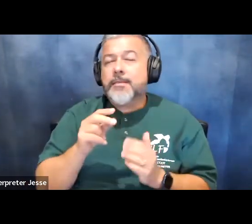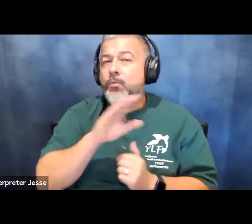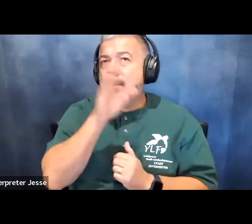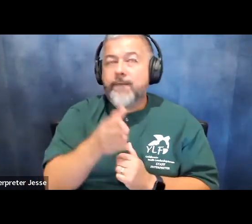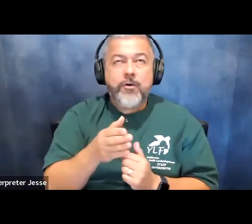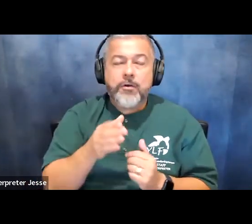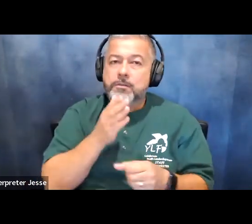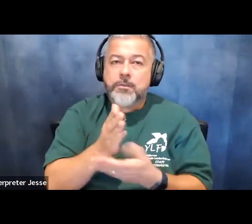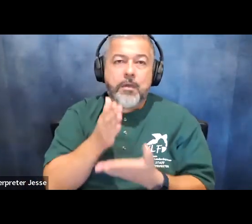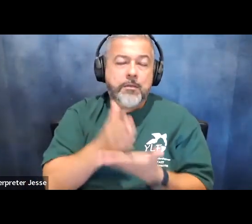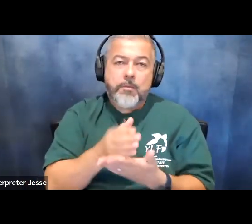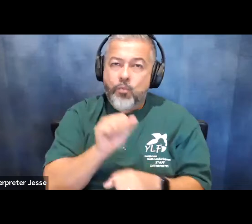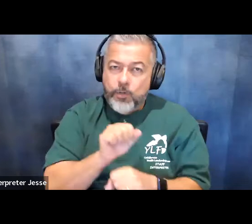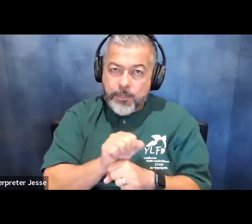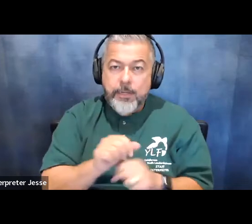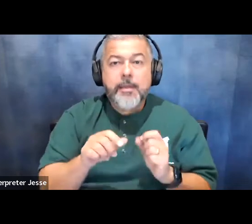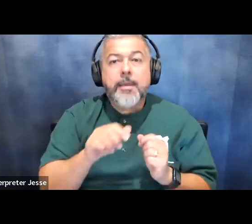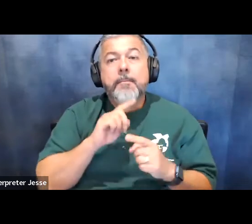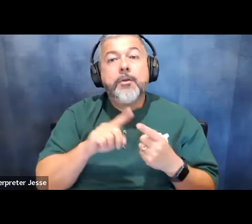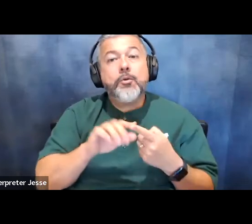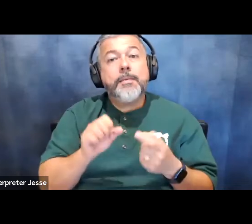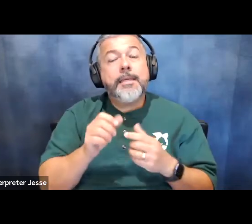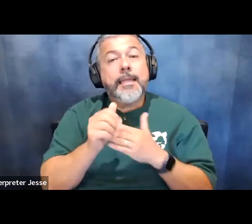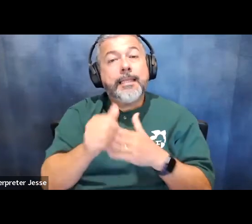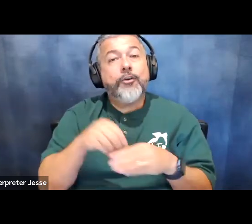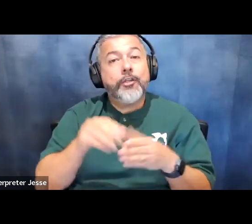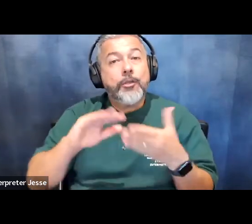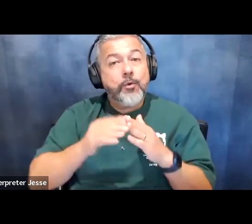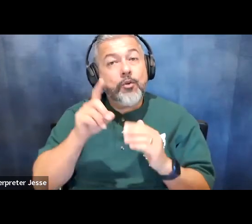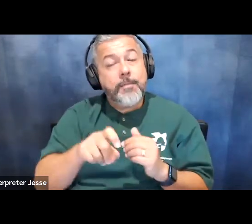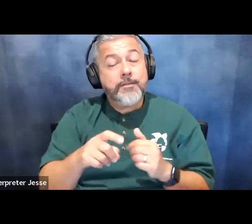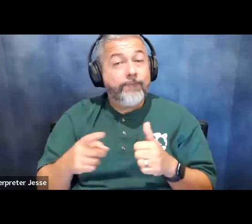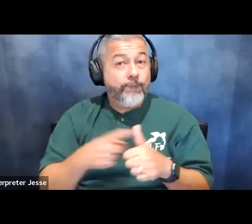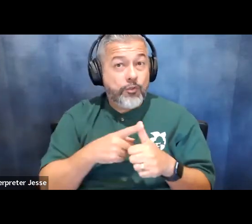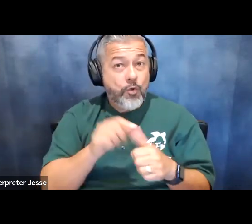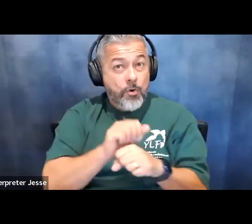that to be a leader in this community that you a have to solely work on disability issues